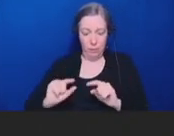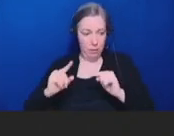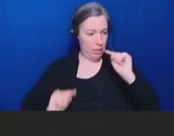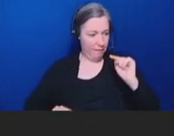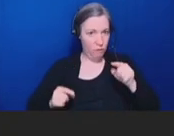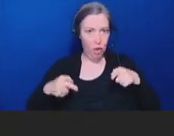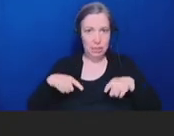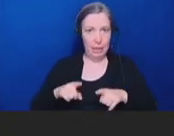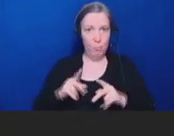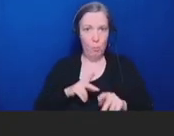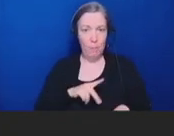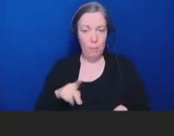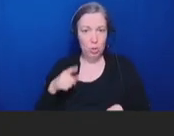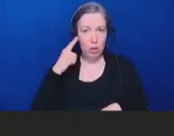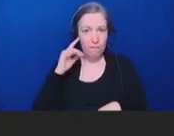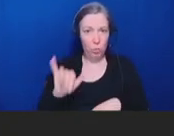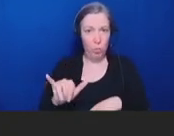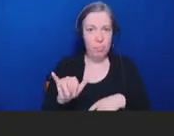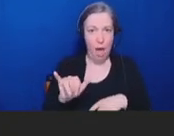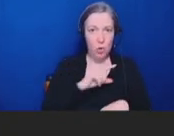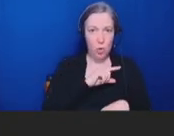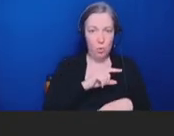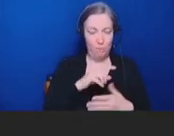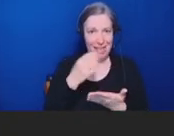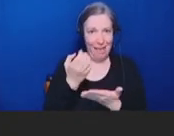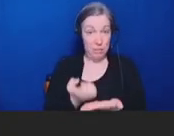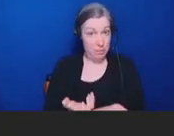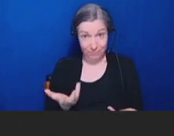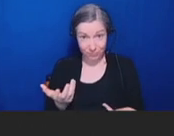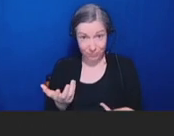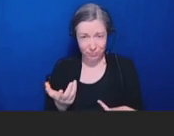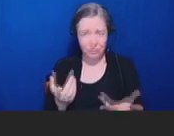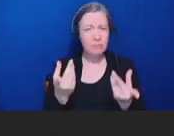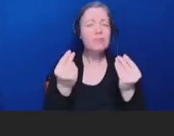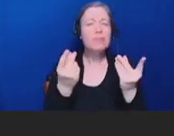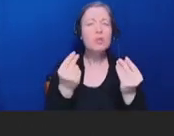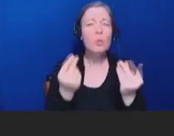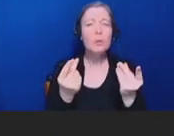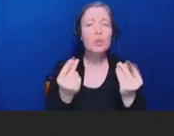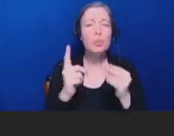So, what then can we do together? And by we, I mean all of us since this challenge can't